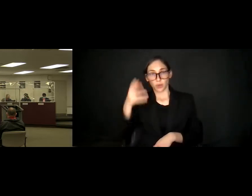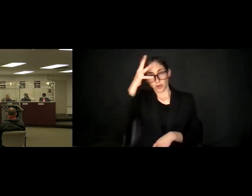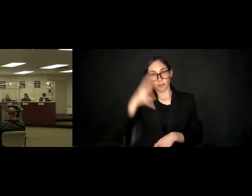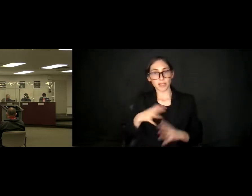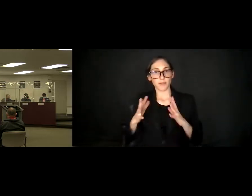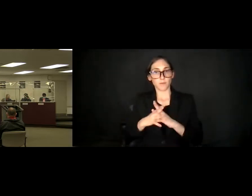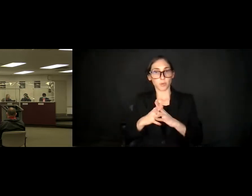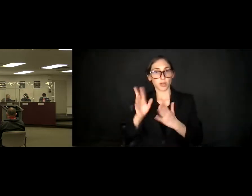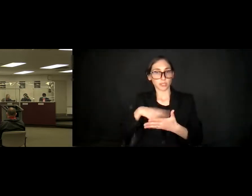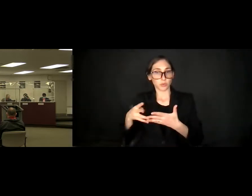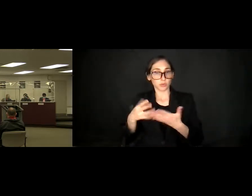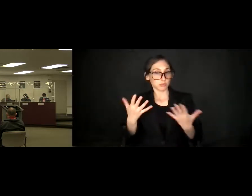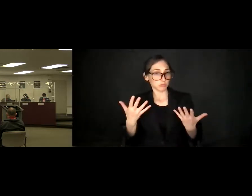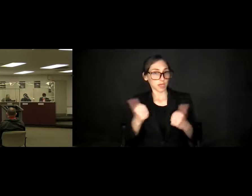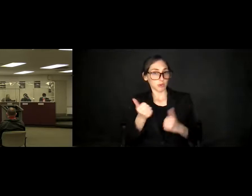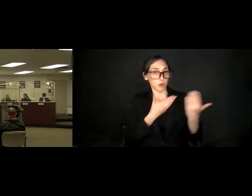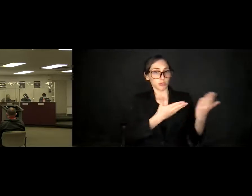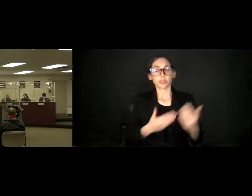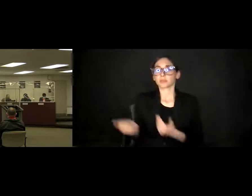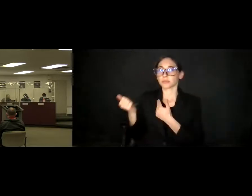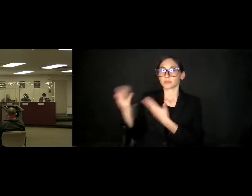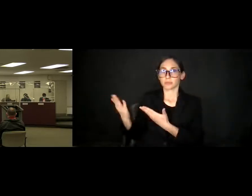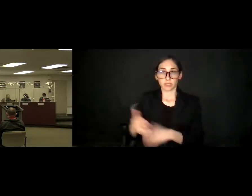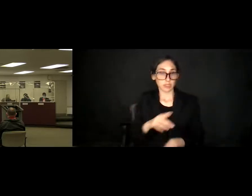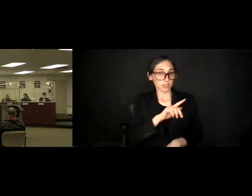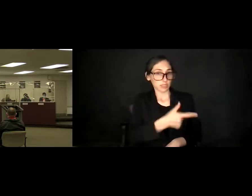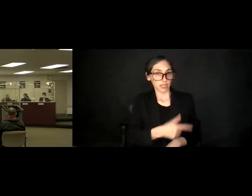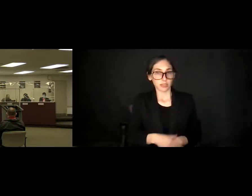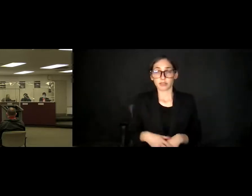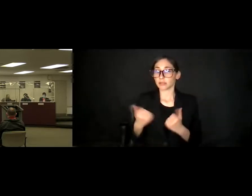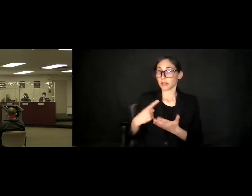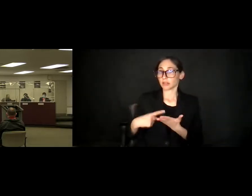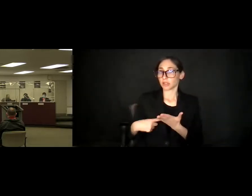So move. Second. Discussion? Advice? Approved. All those in favor,